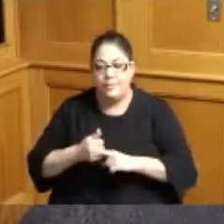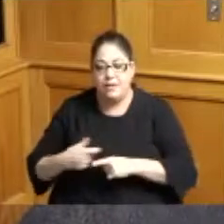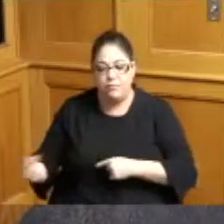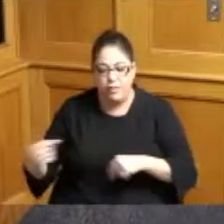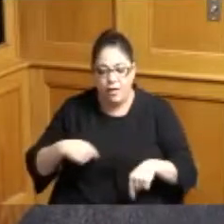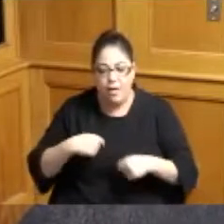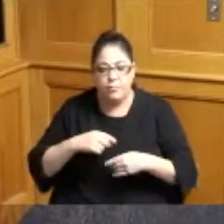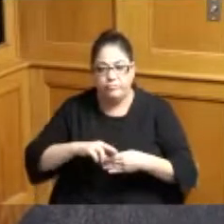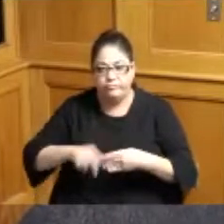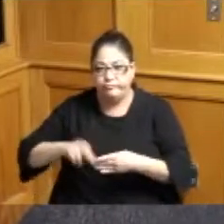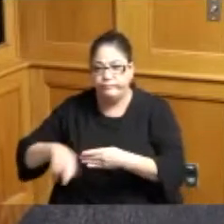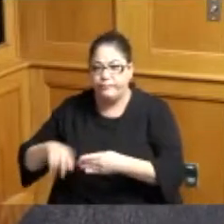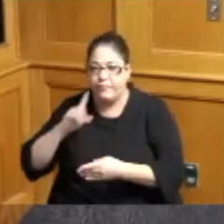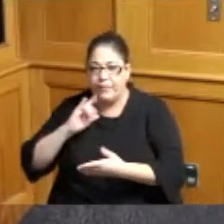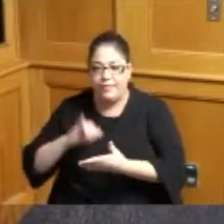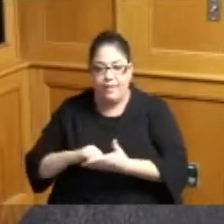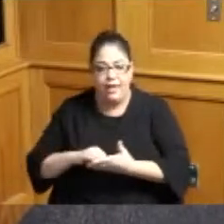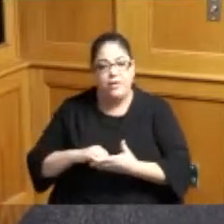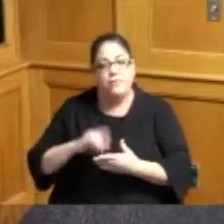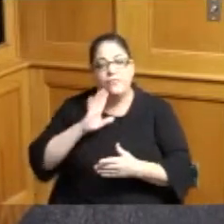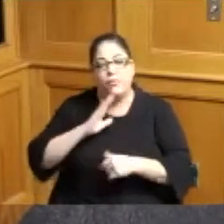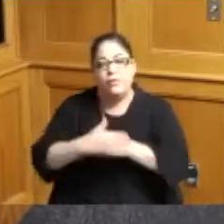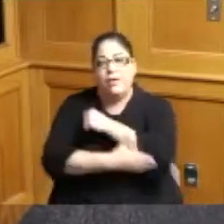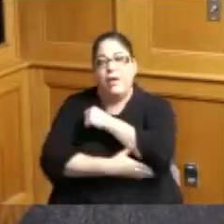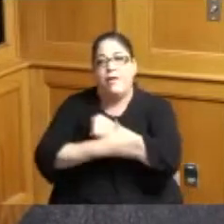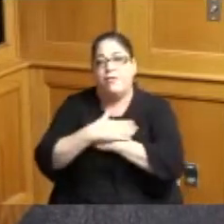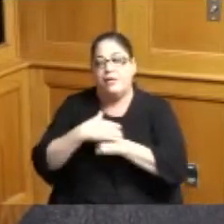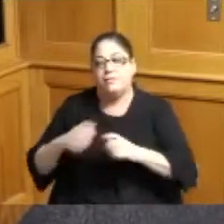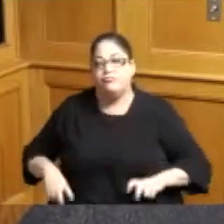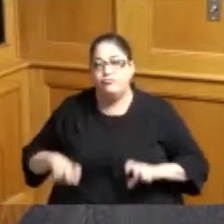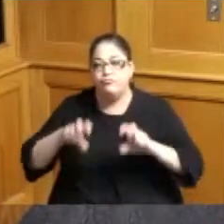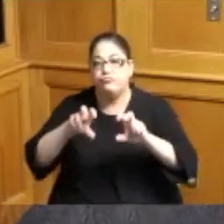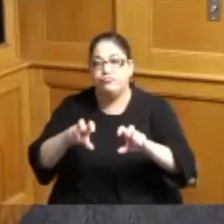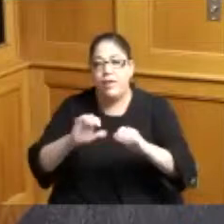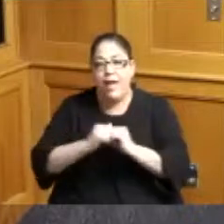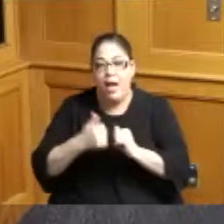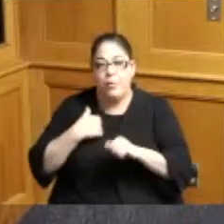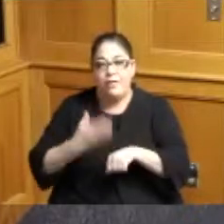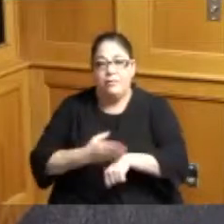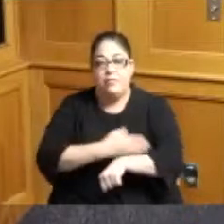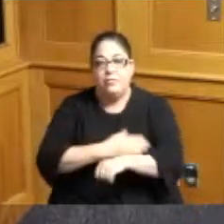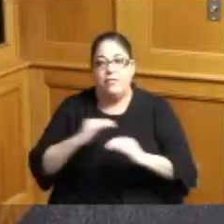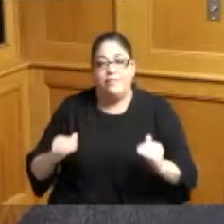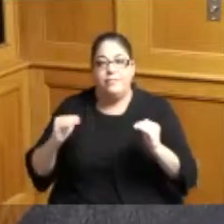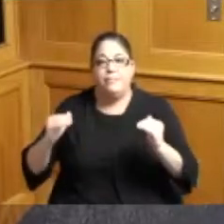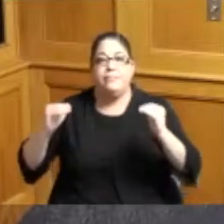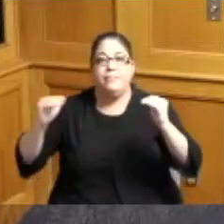outcomes as it relates to the County's Investments and how we're advancing monetarily by some